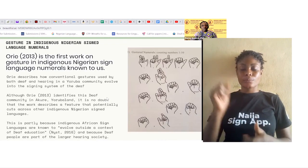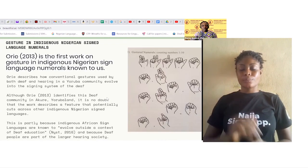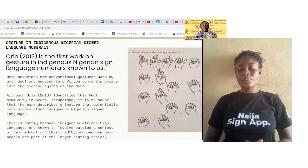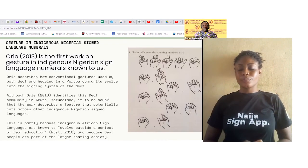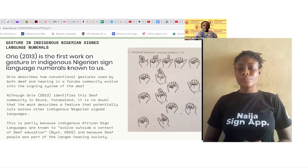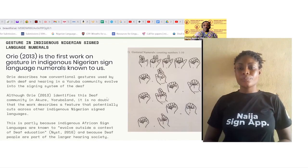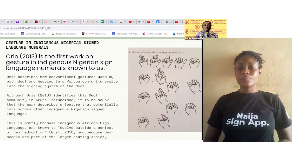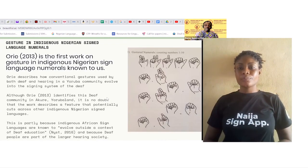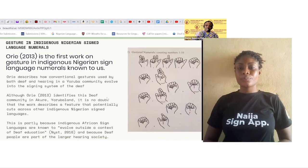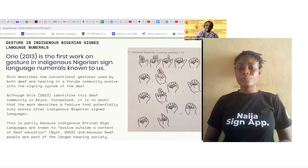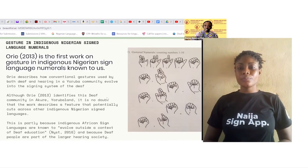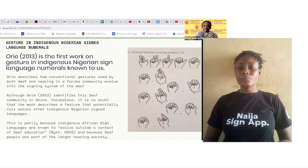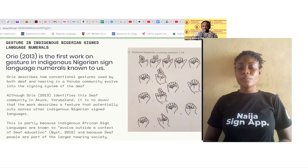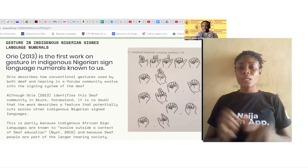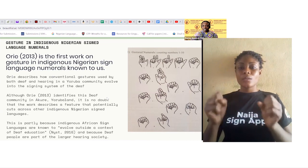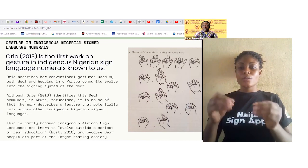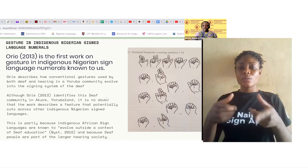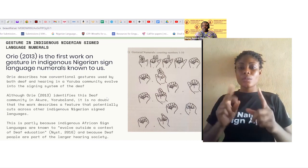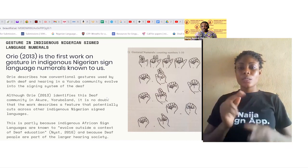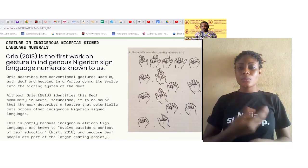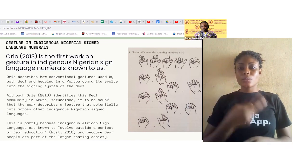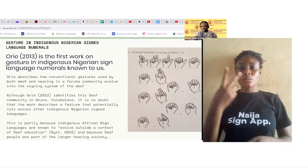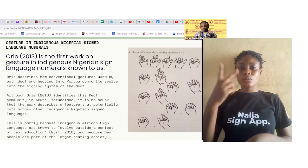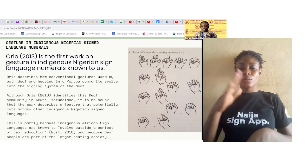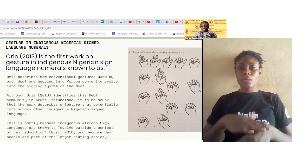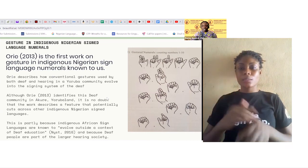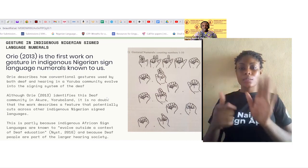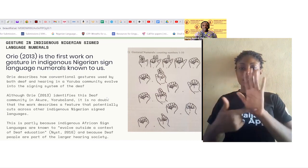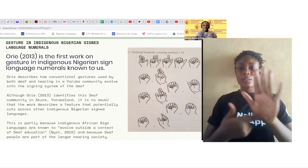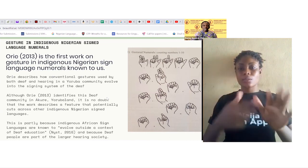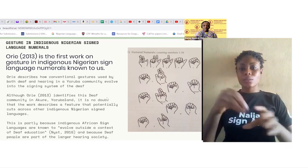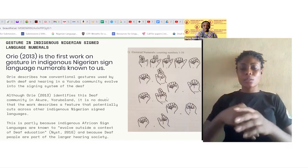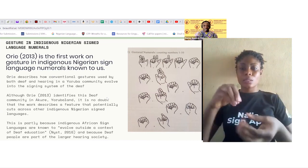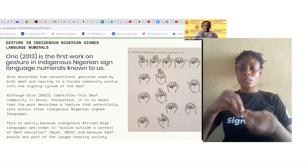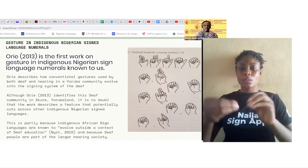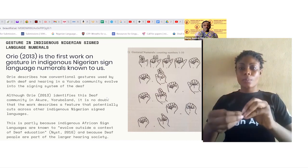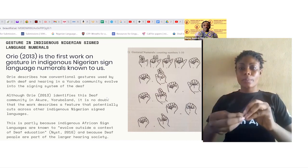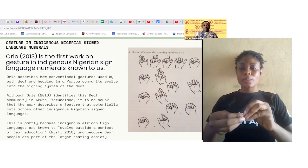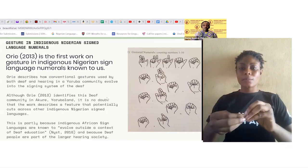Alright so let's look at gestures in the numerals of indigenous sign languages.